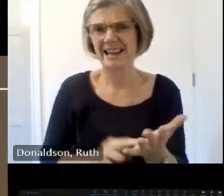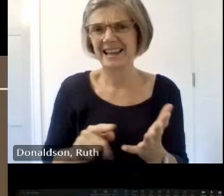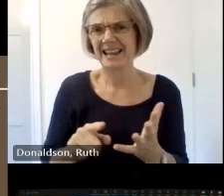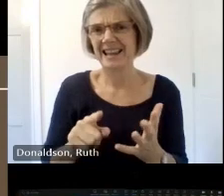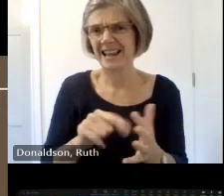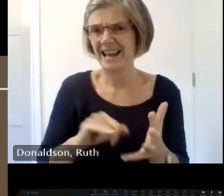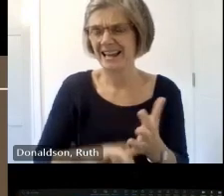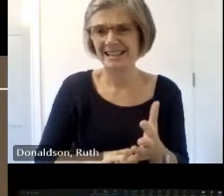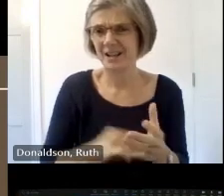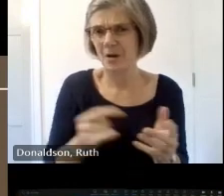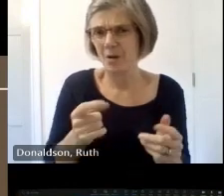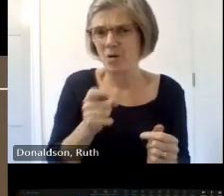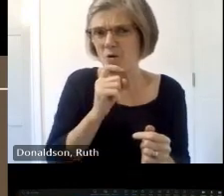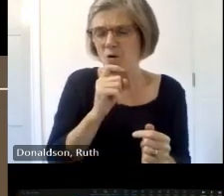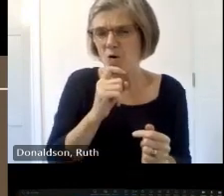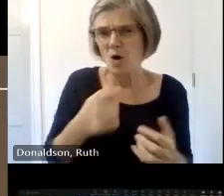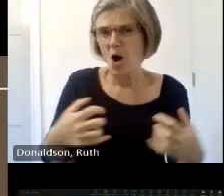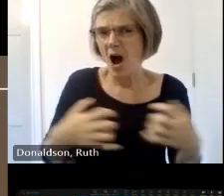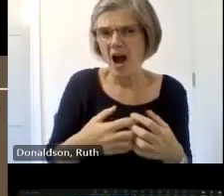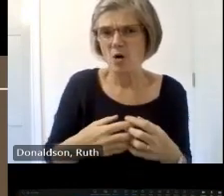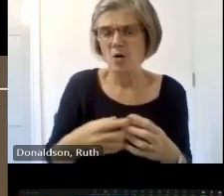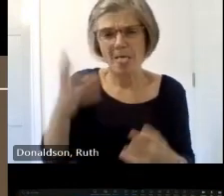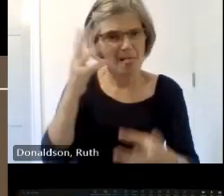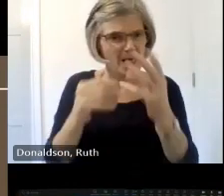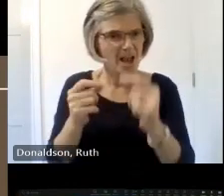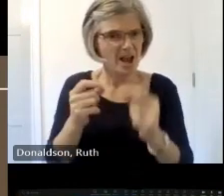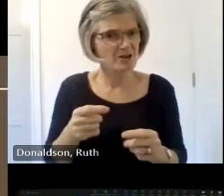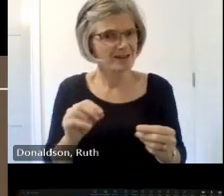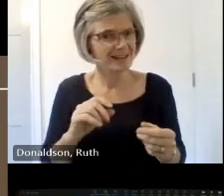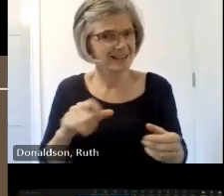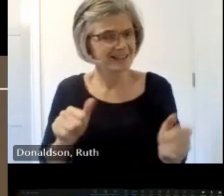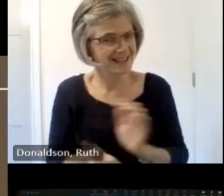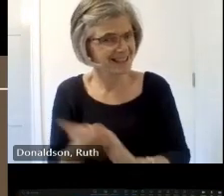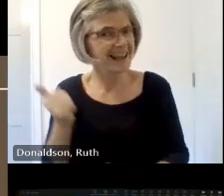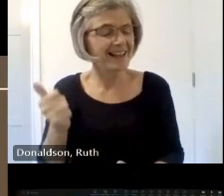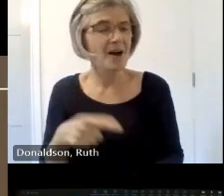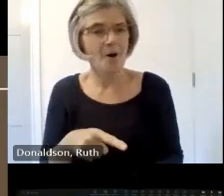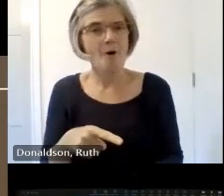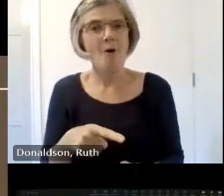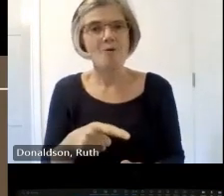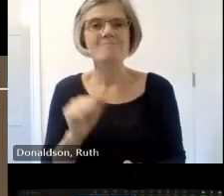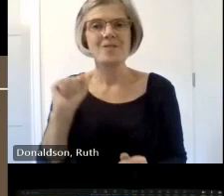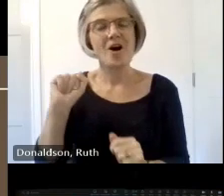her you know but at least now we've documented her achievement we we'll put it up on cmore and then